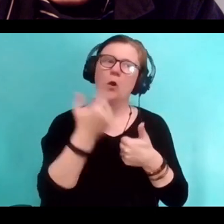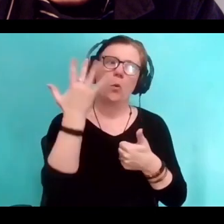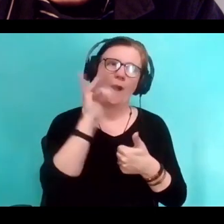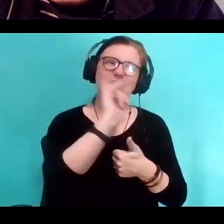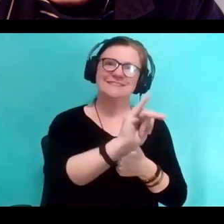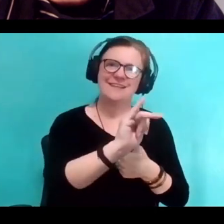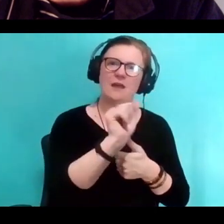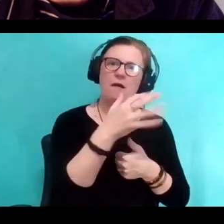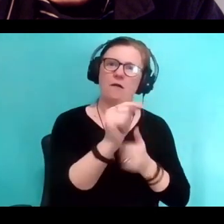Oh, golly.